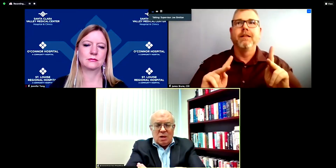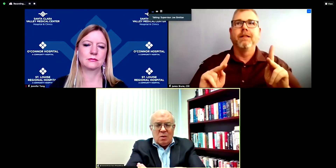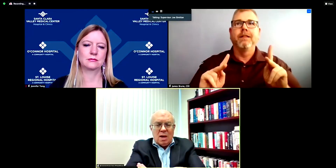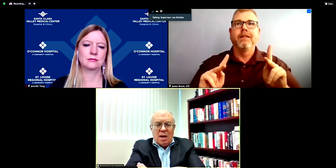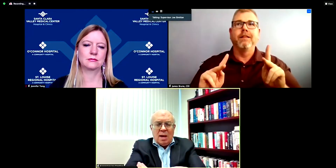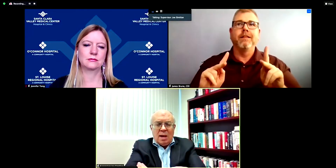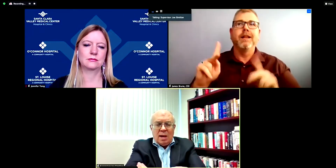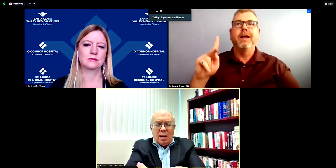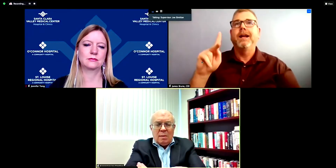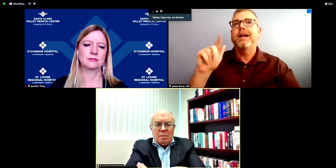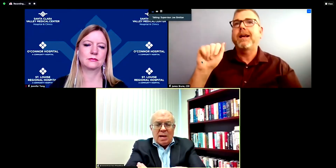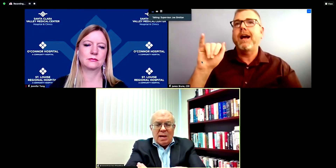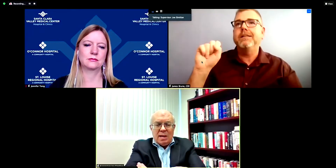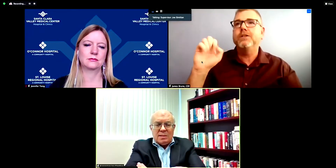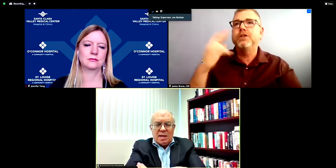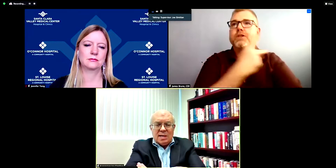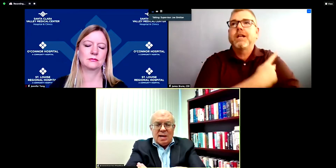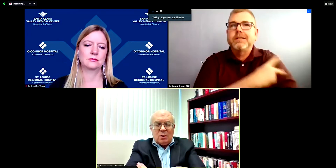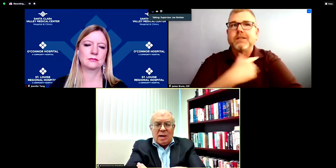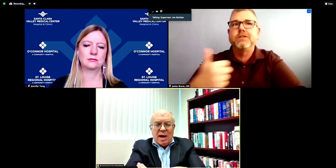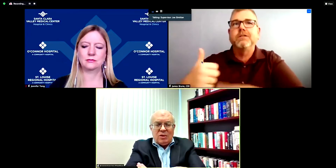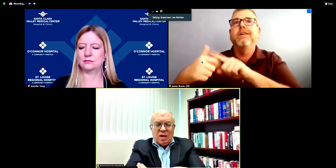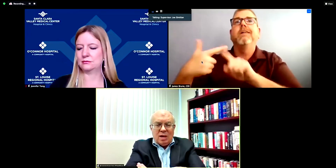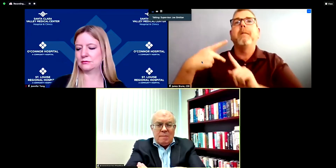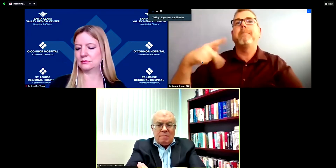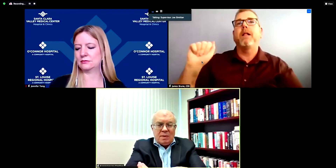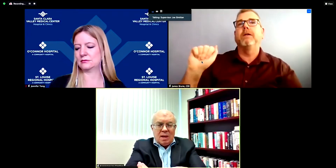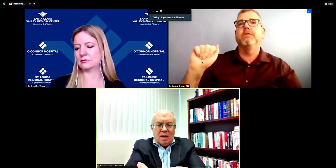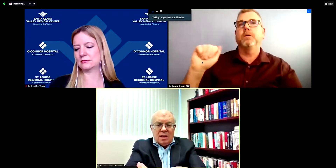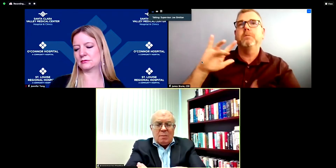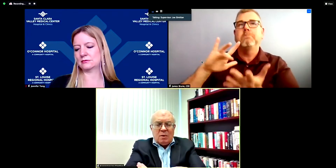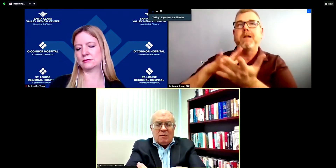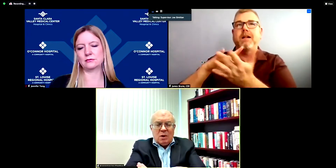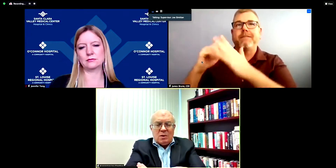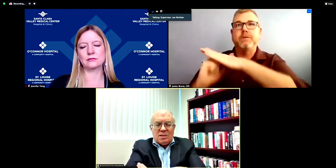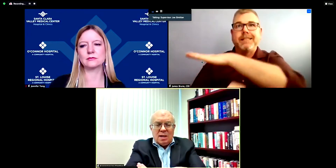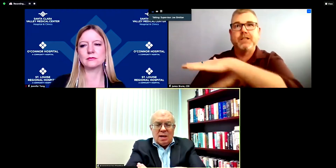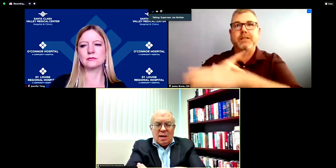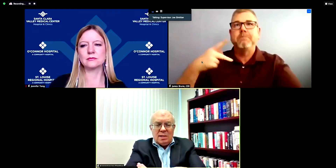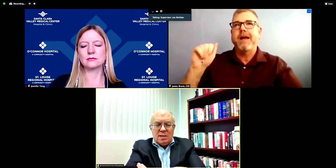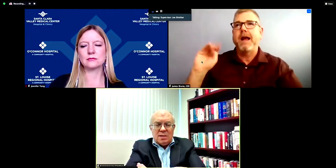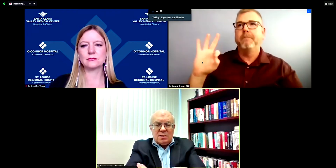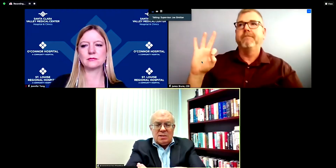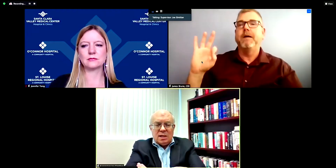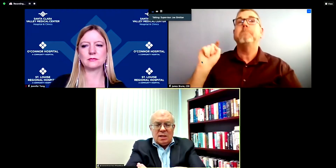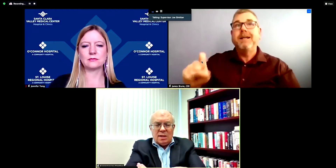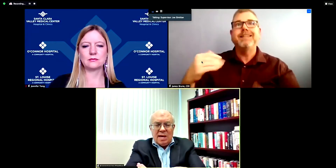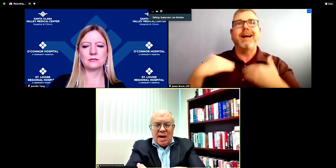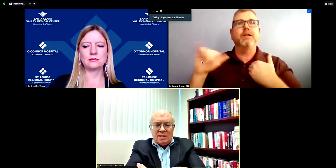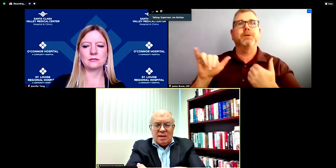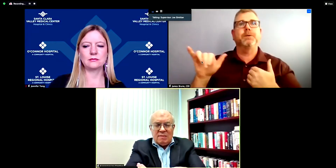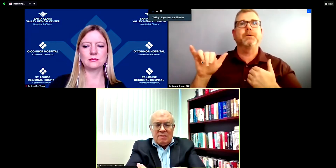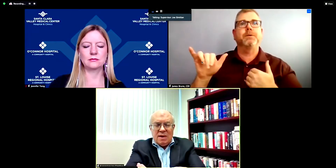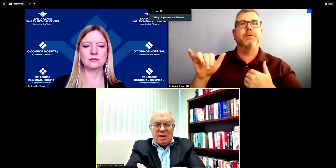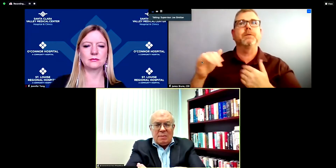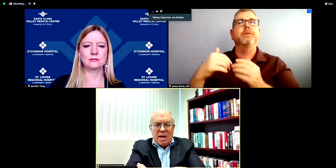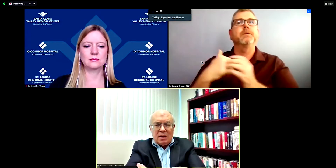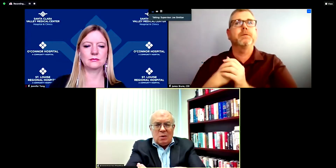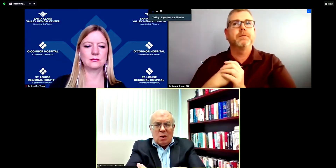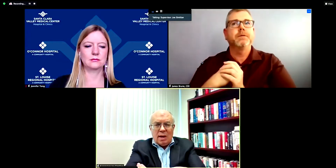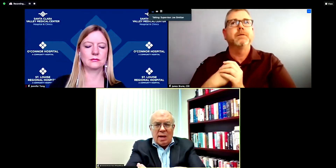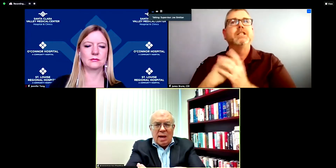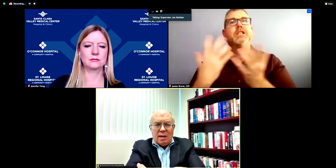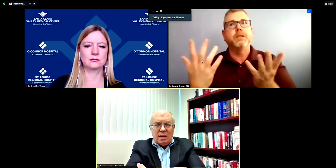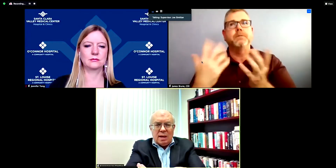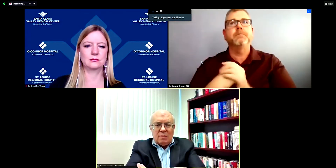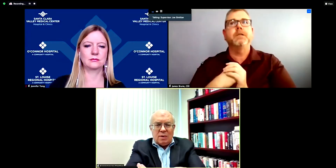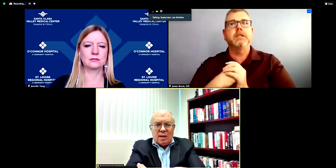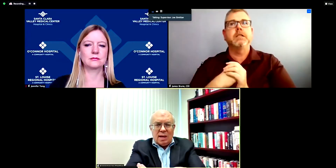So, uh but as as I look at the number of folks uh still in that 75 and up category and uh frontline